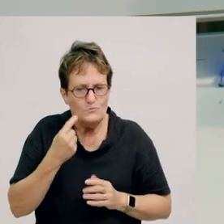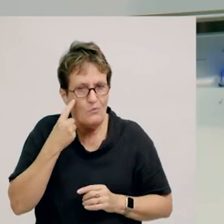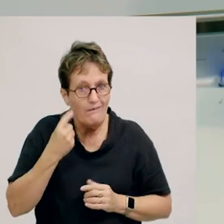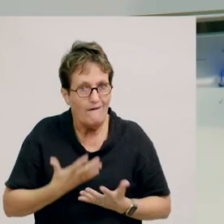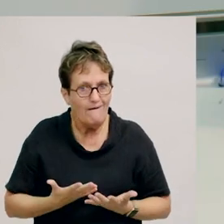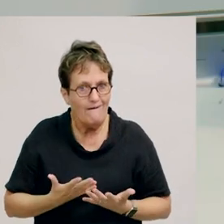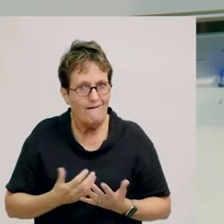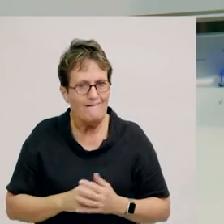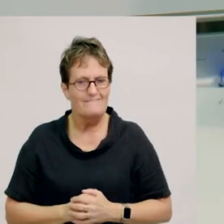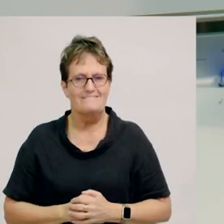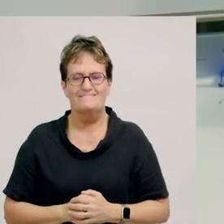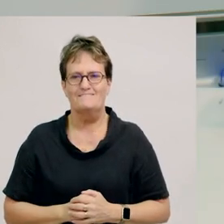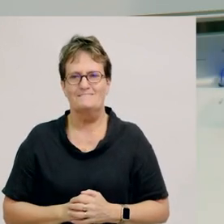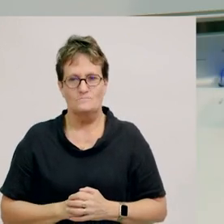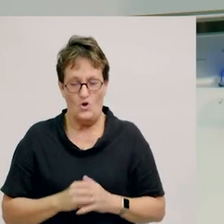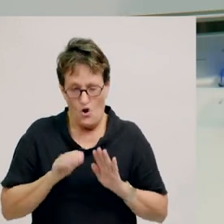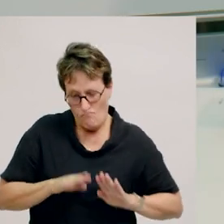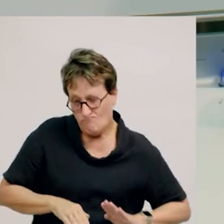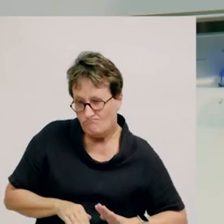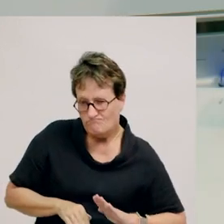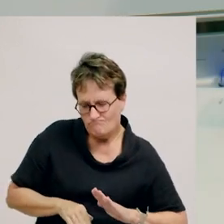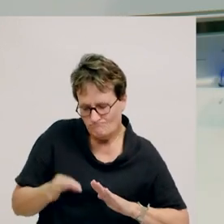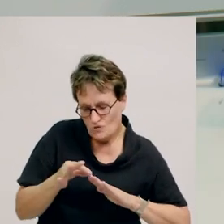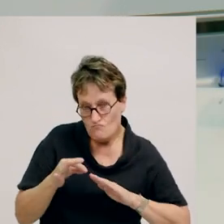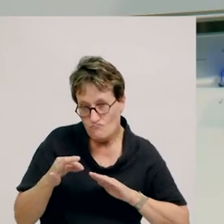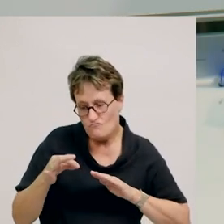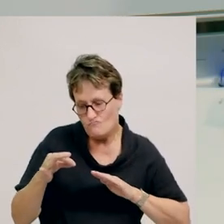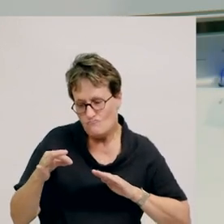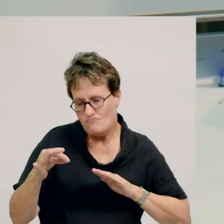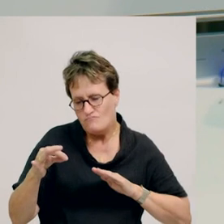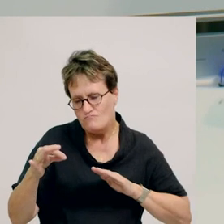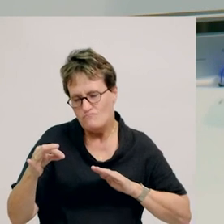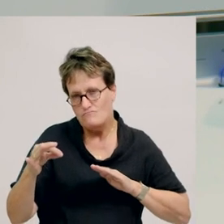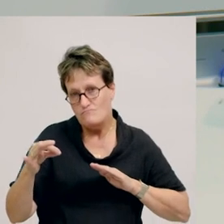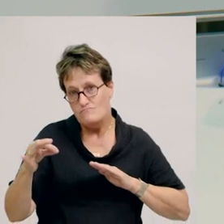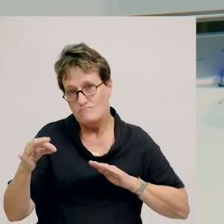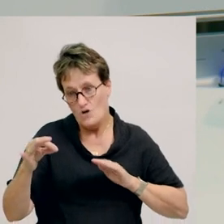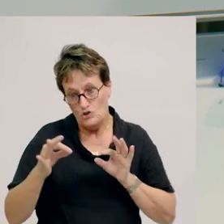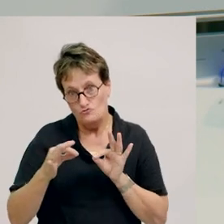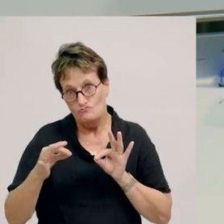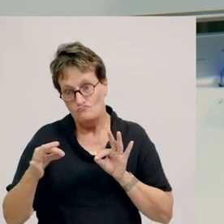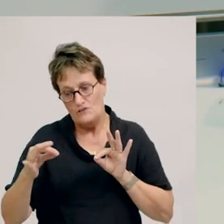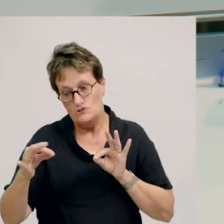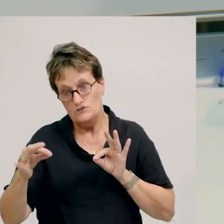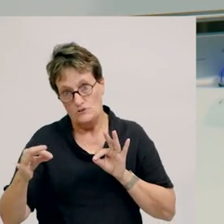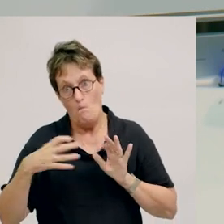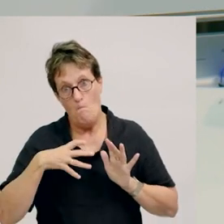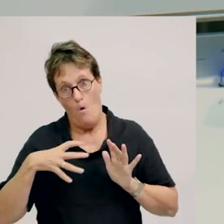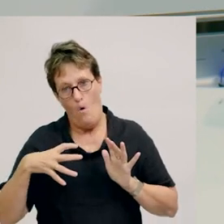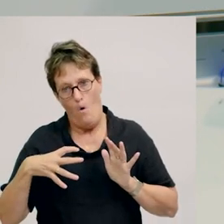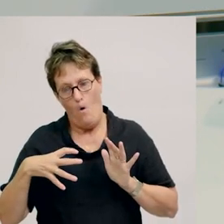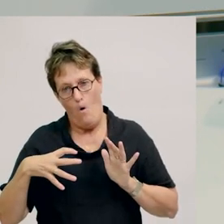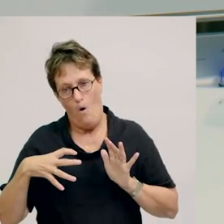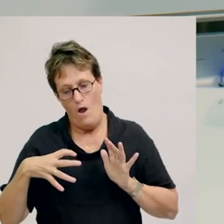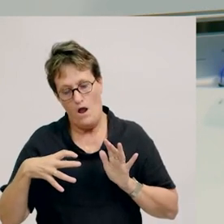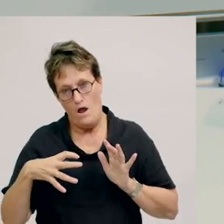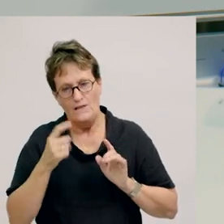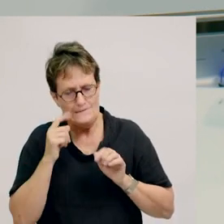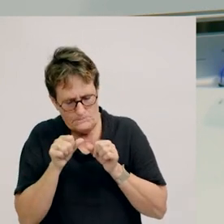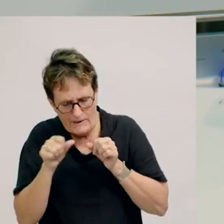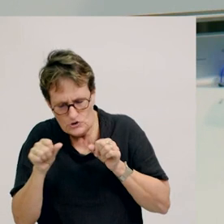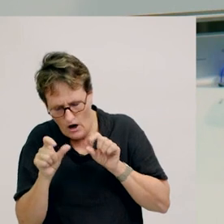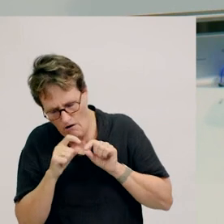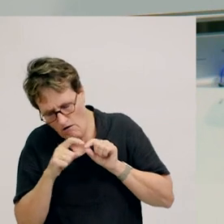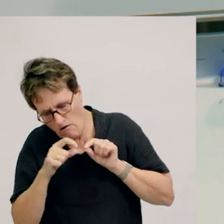It’s stretching out, and I'm going to need more blocks.